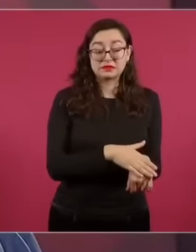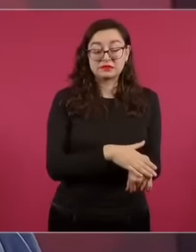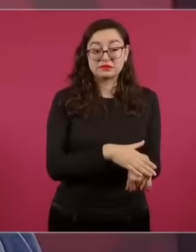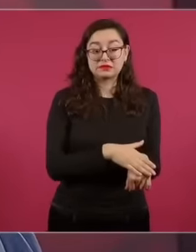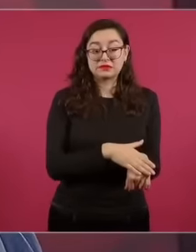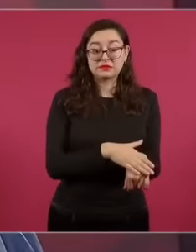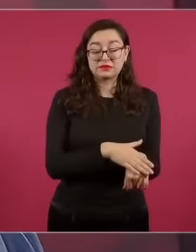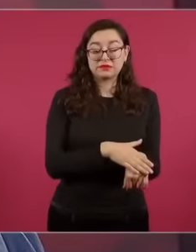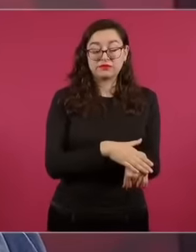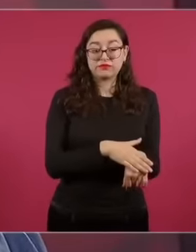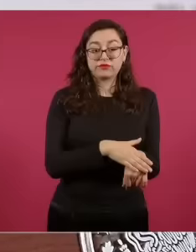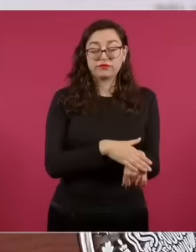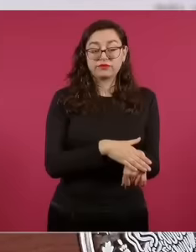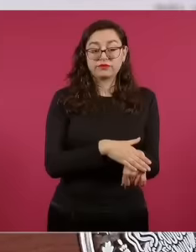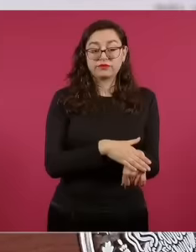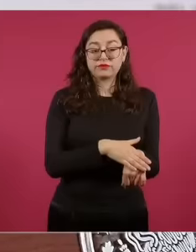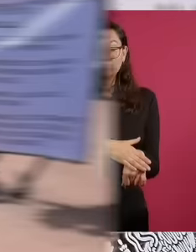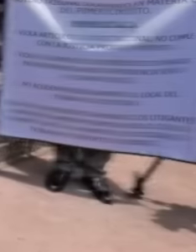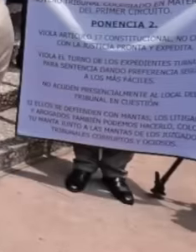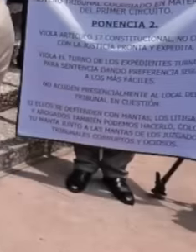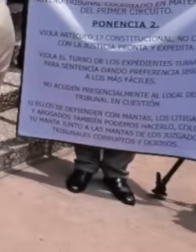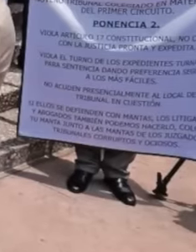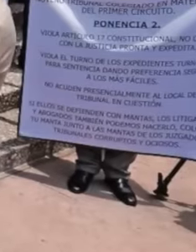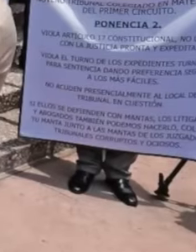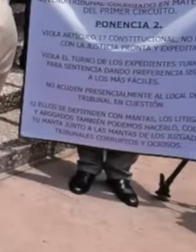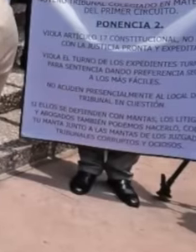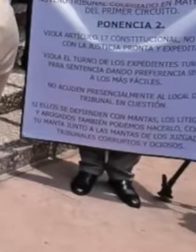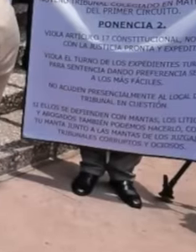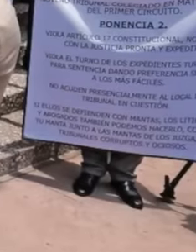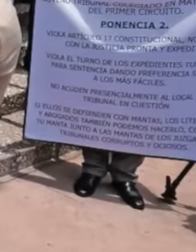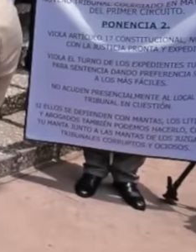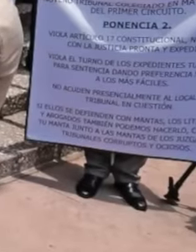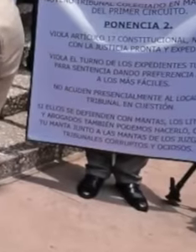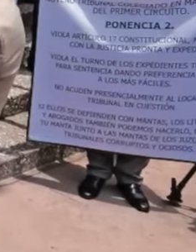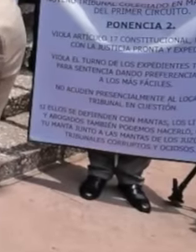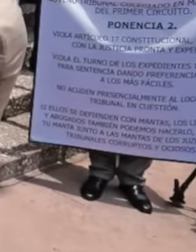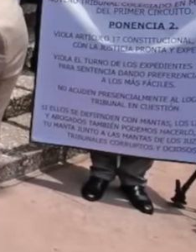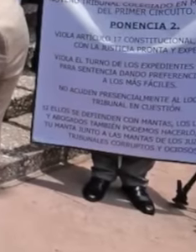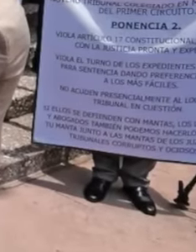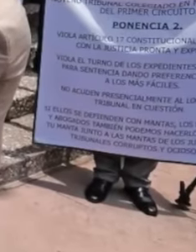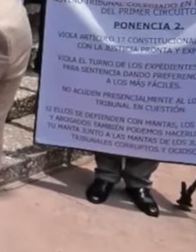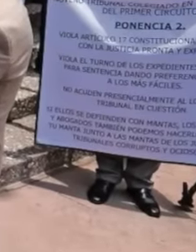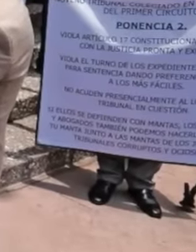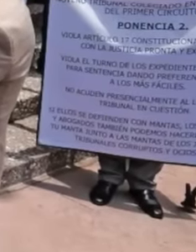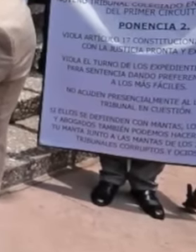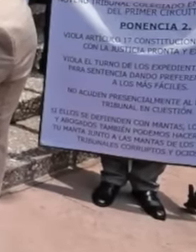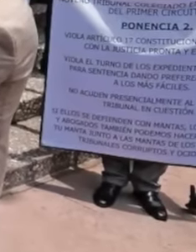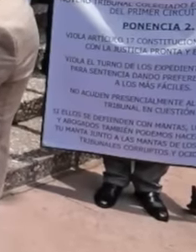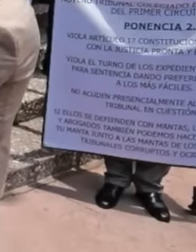work stoppage because then they will no longer be able to free criminals as they normally do